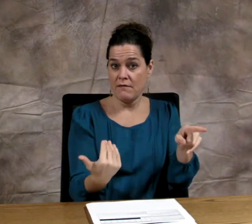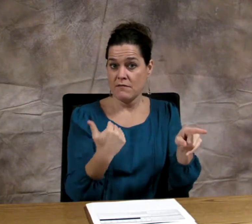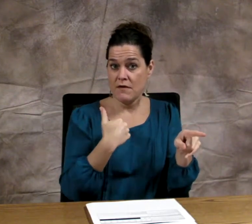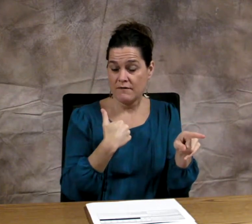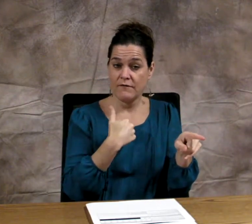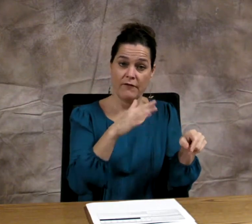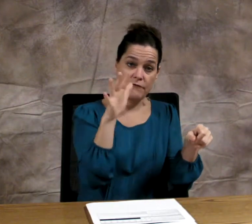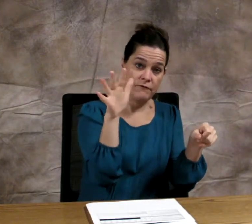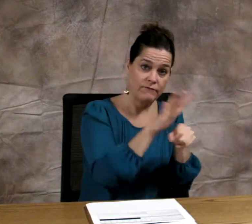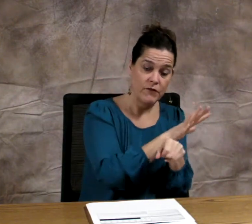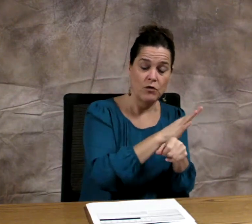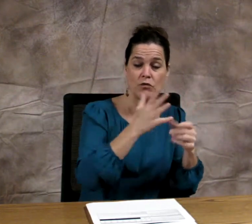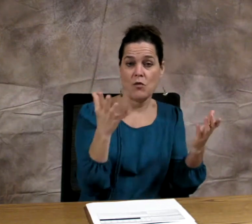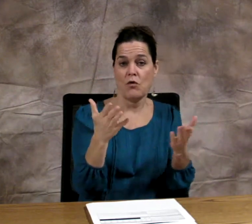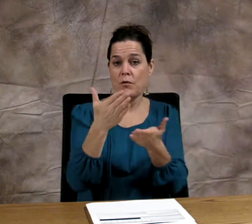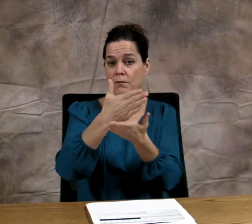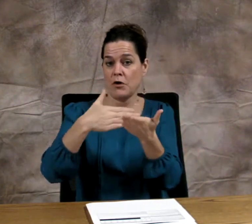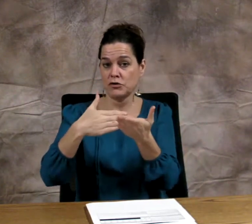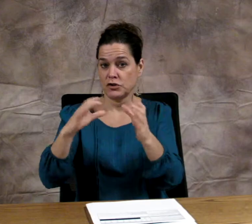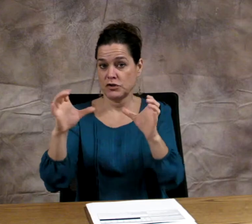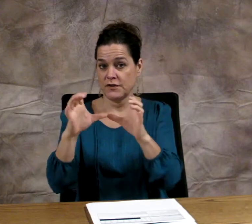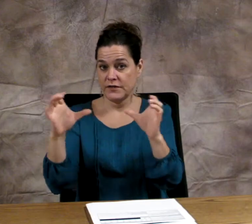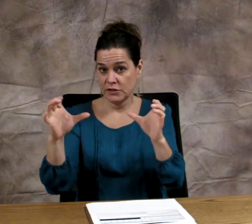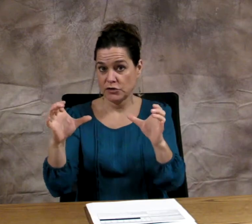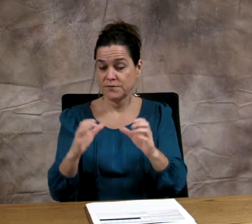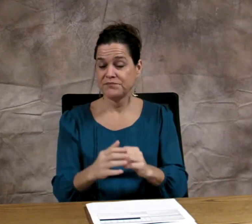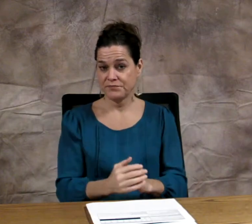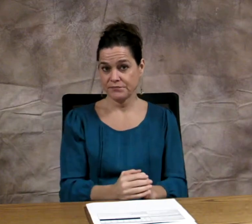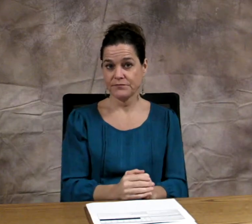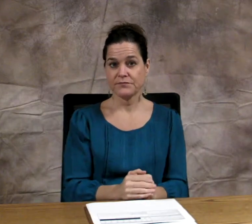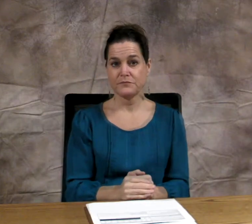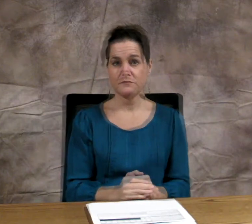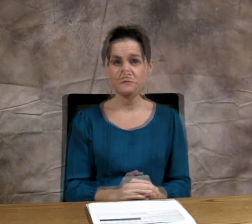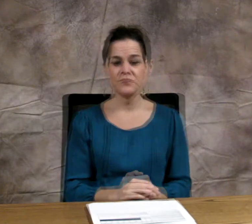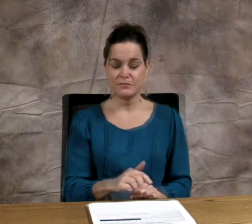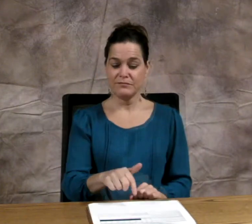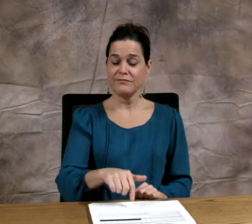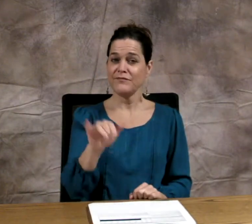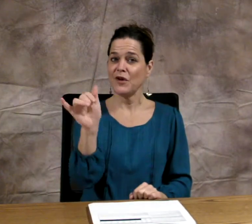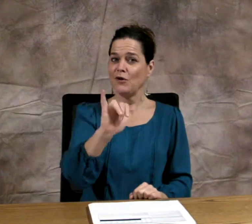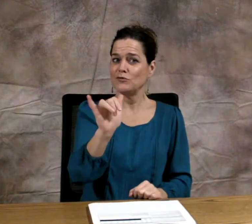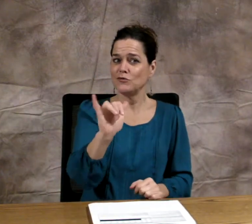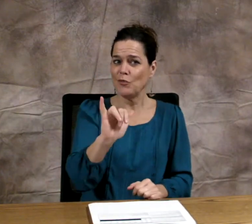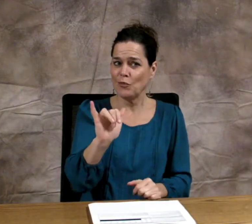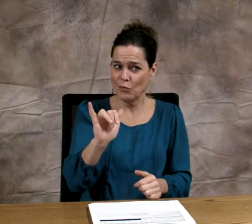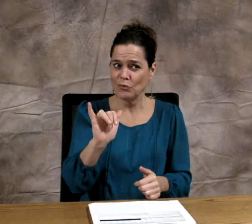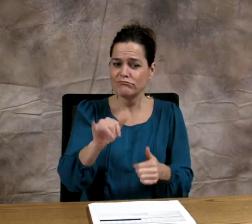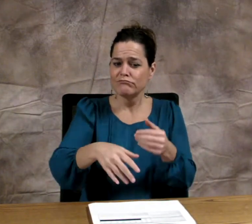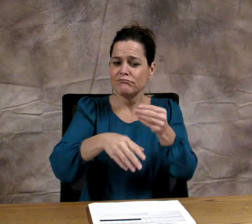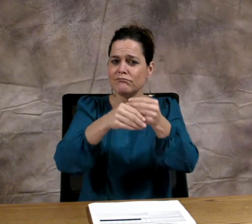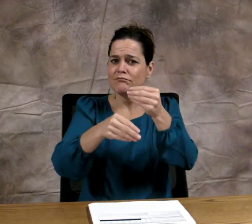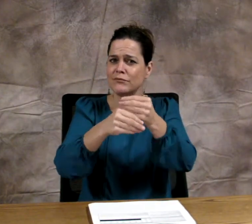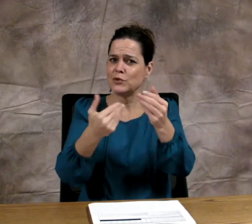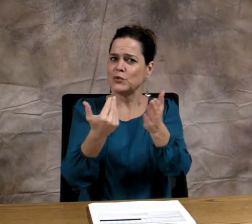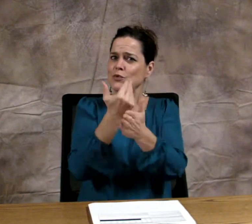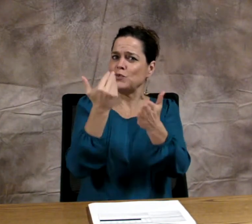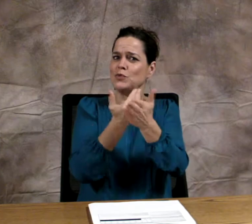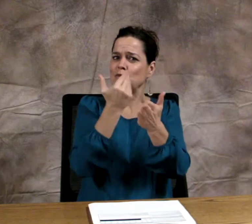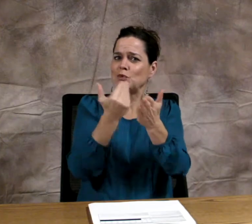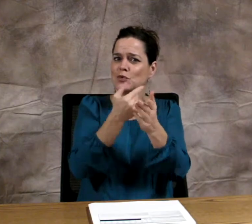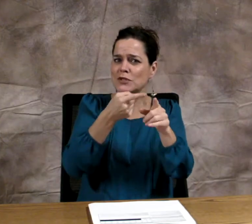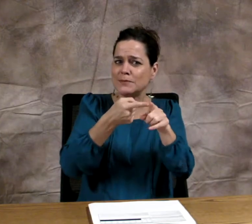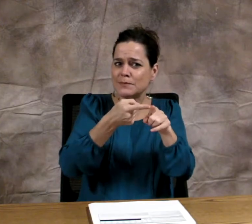regardless of Full of Partial Certification.